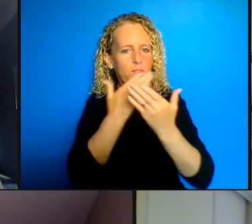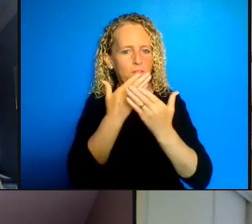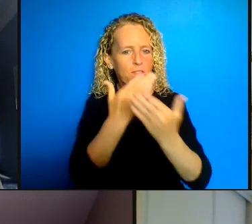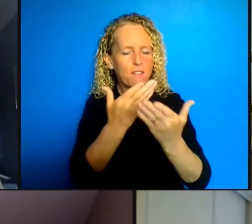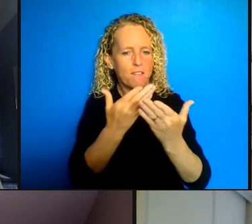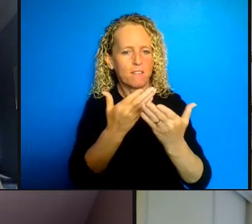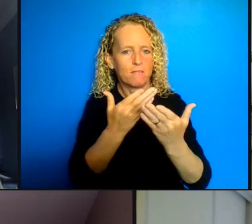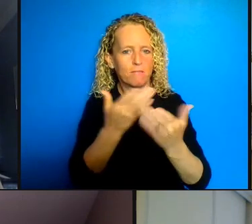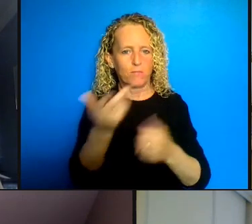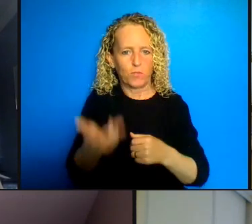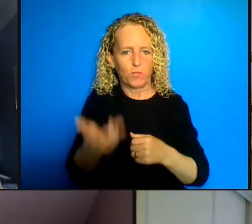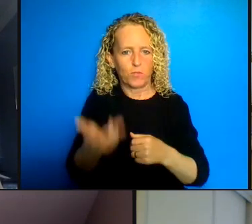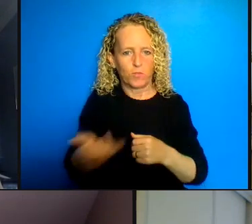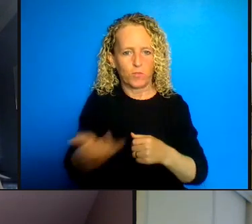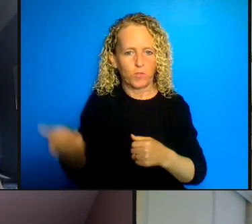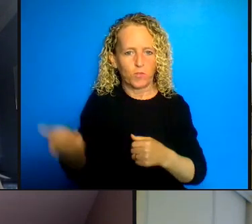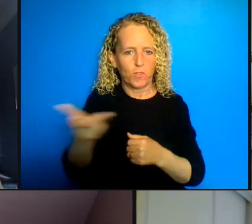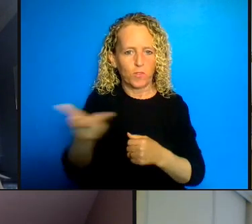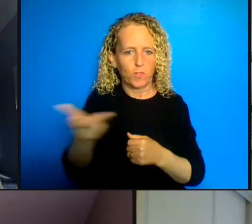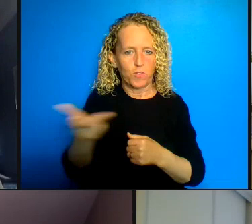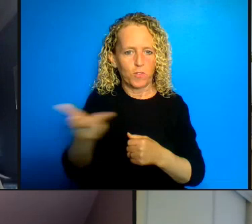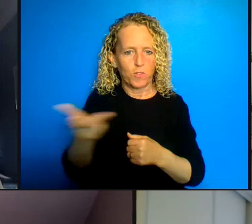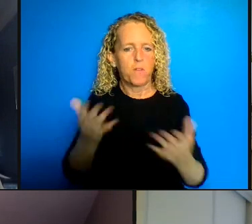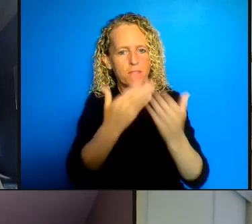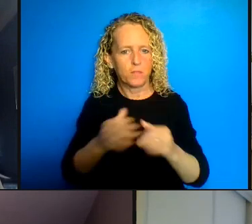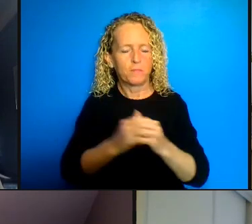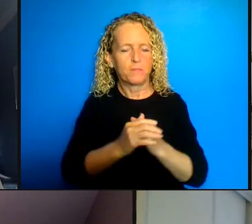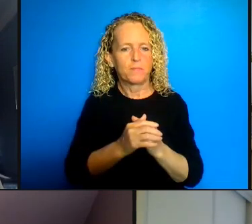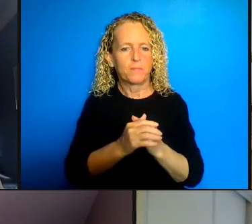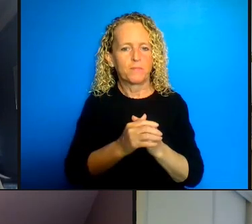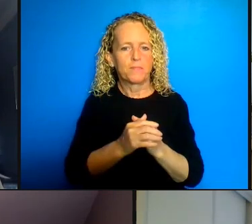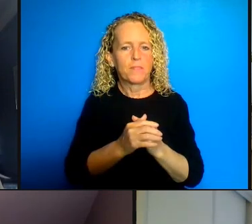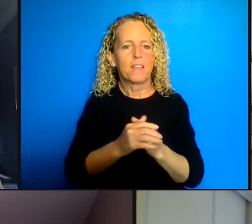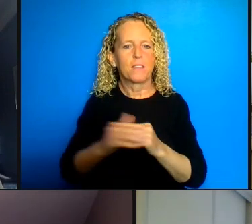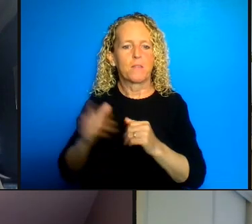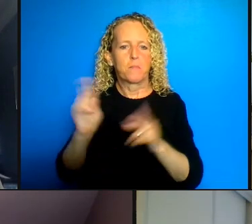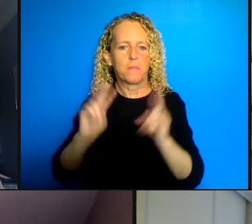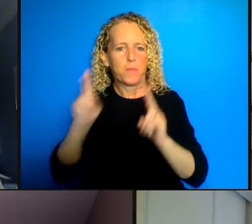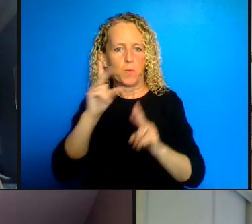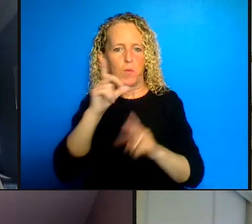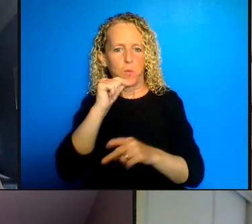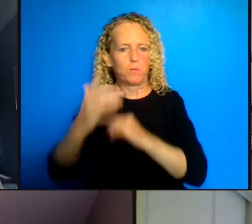to thank the interpreter and the people behind the scenes and the viewers for